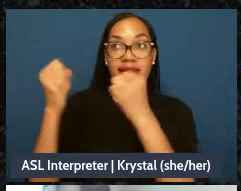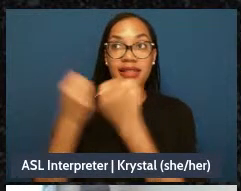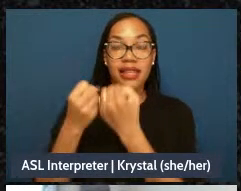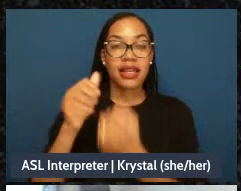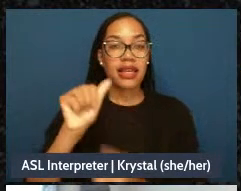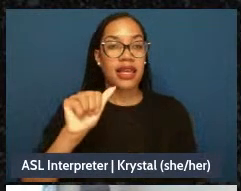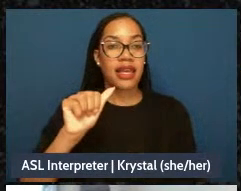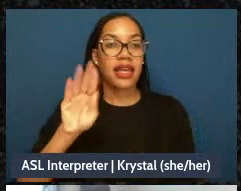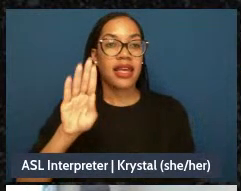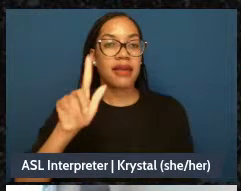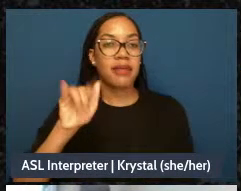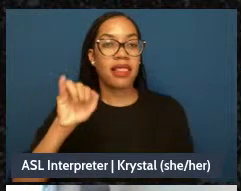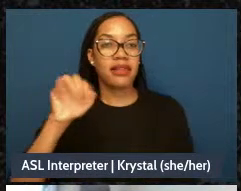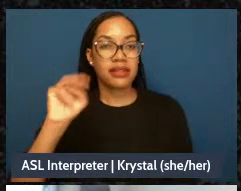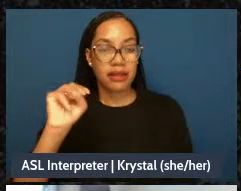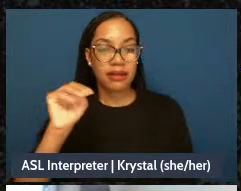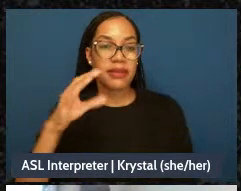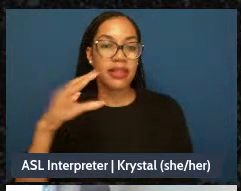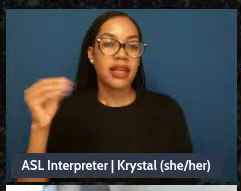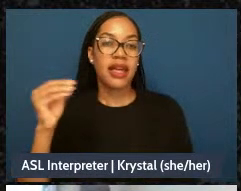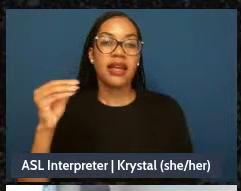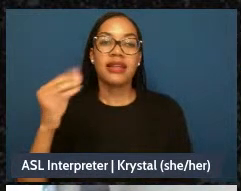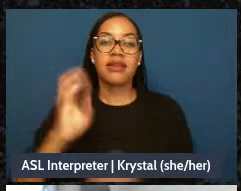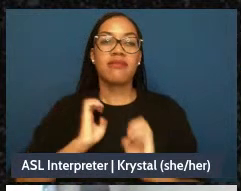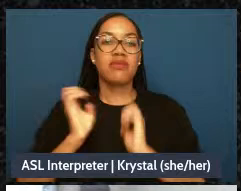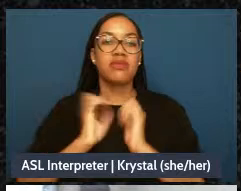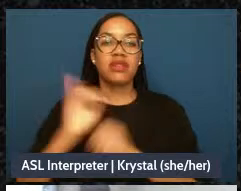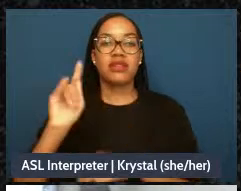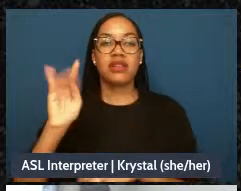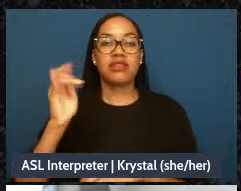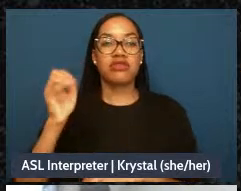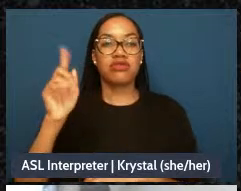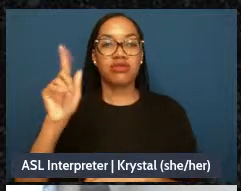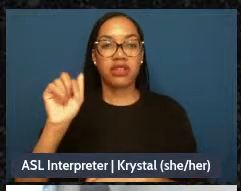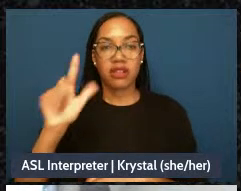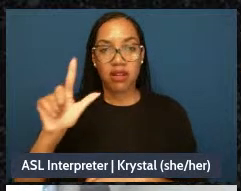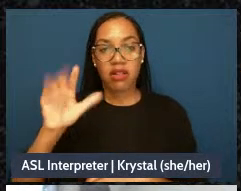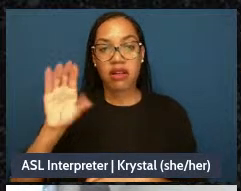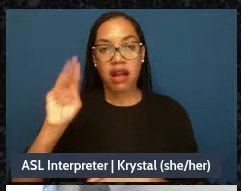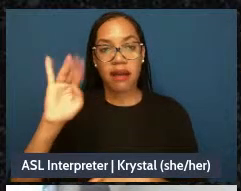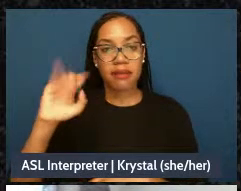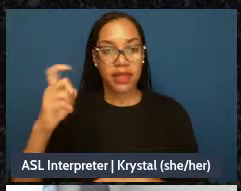right? So we want to take our stories back and Mad Maps actually provides us with the opportunity